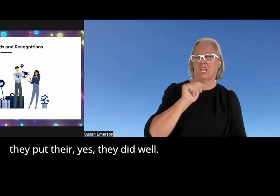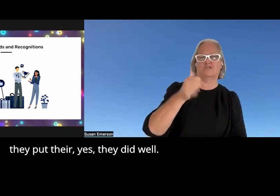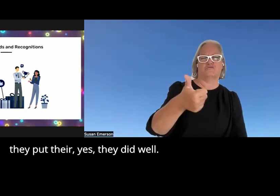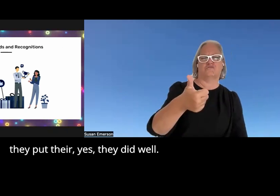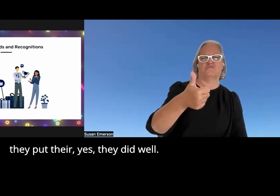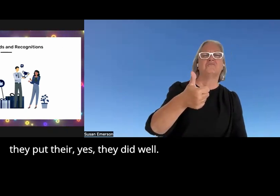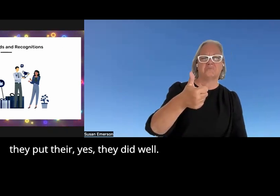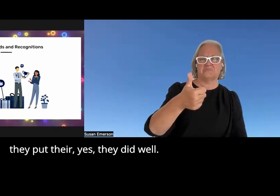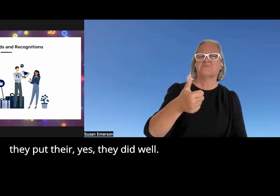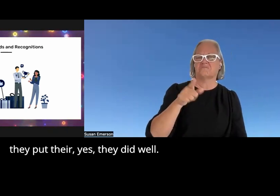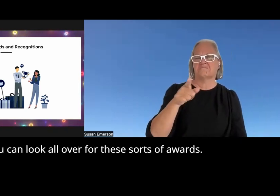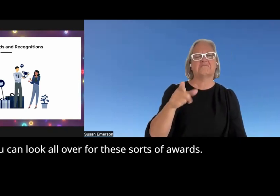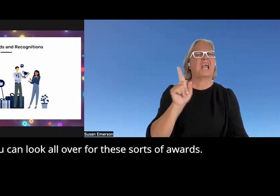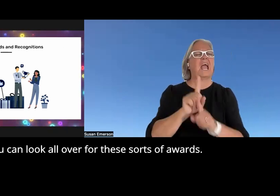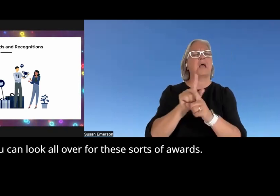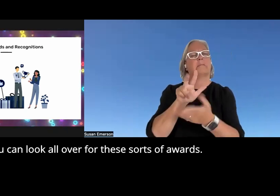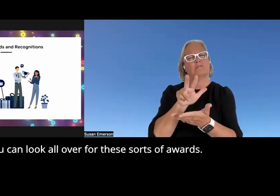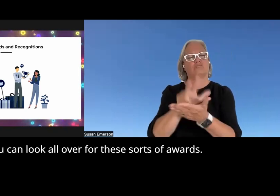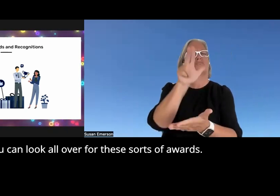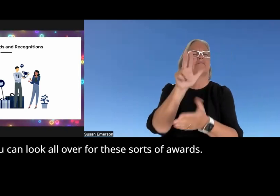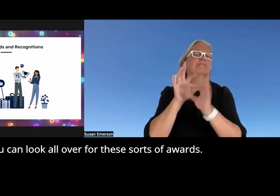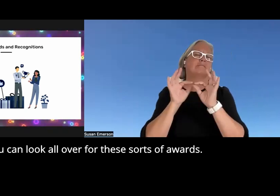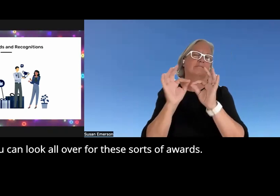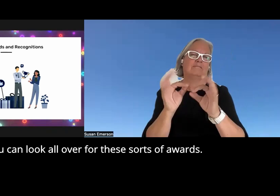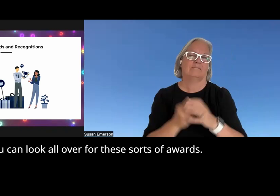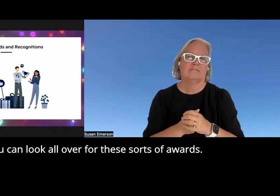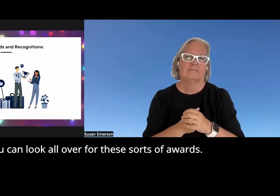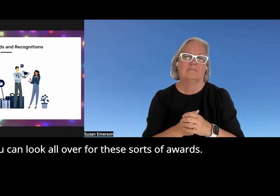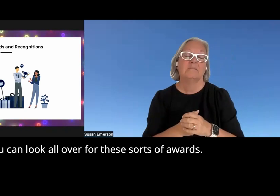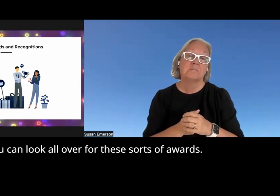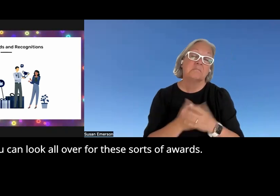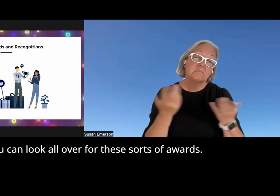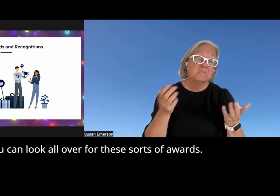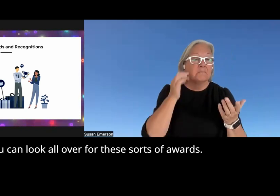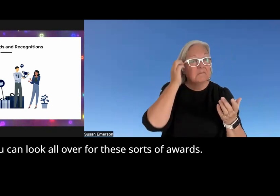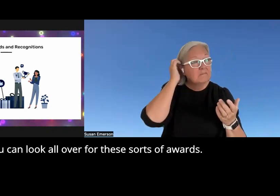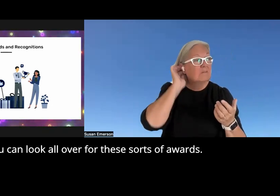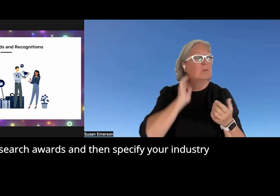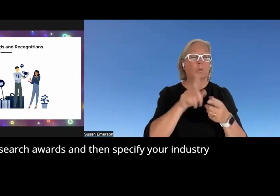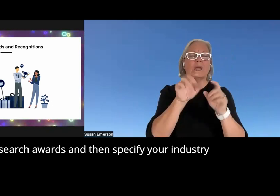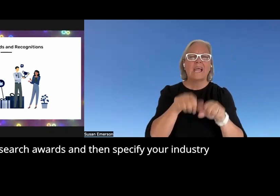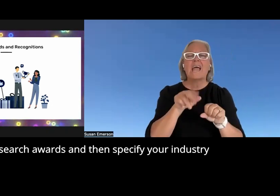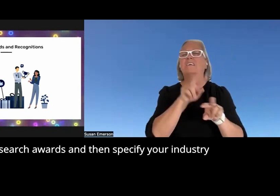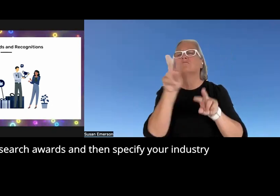yes they did well and you can you can look all over for these sorts of awards you can search